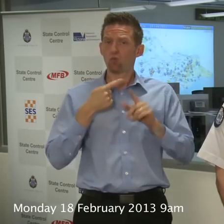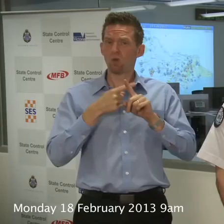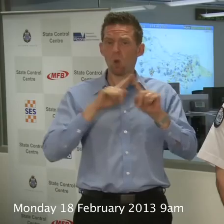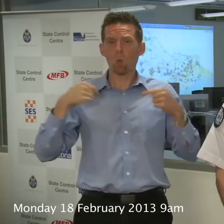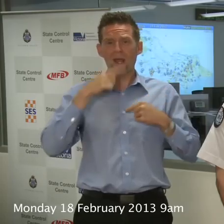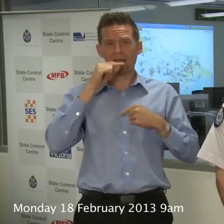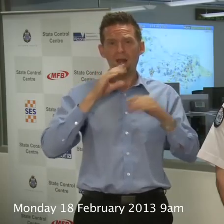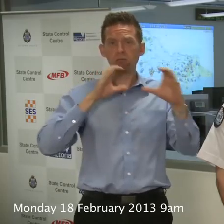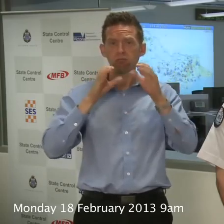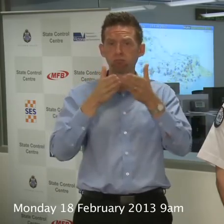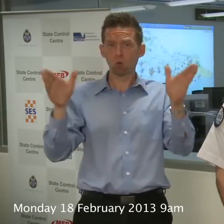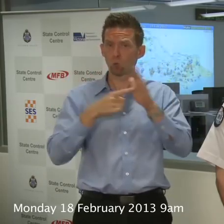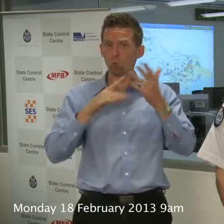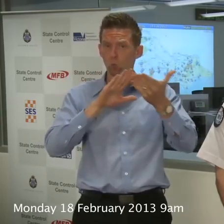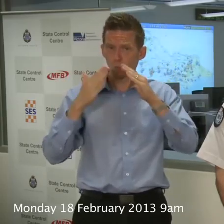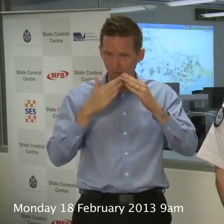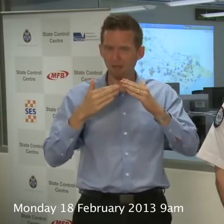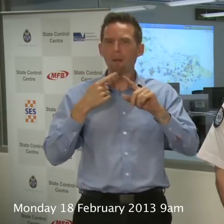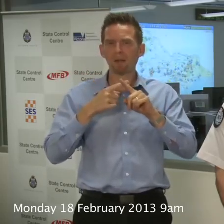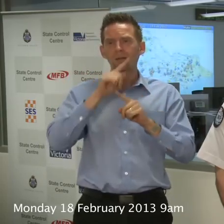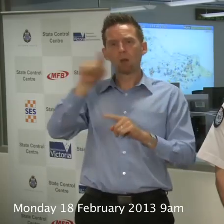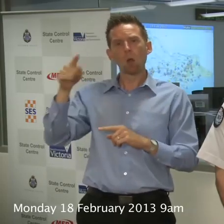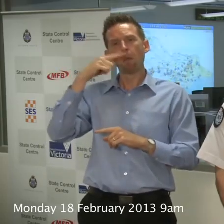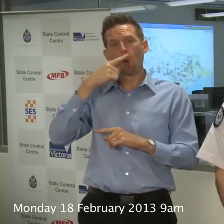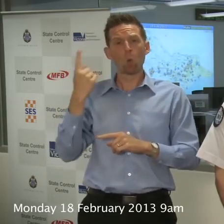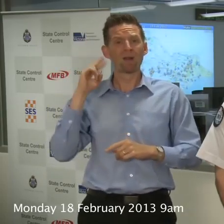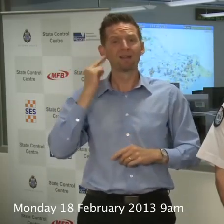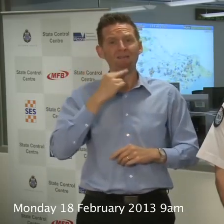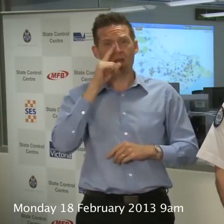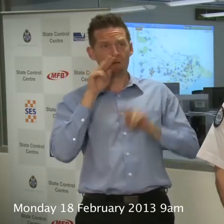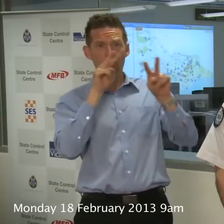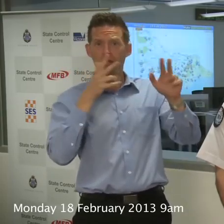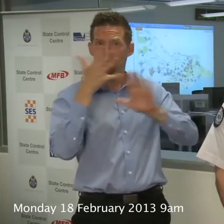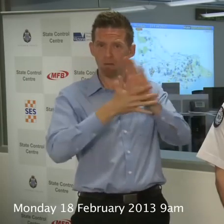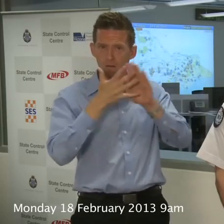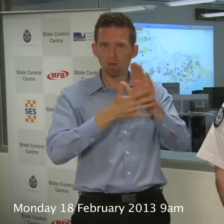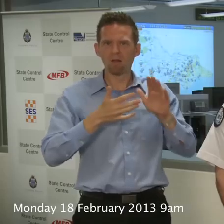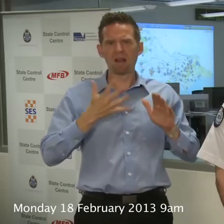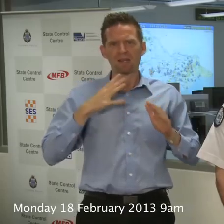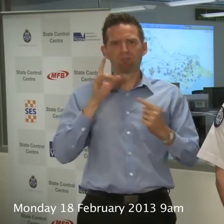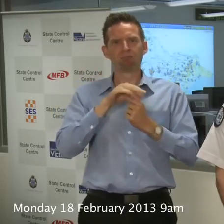communicate with a broader community and those that are deaf that need that level of support. So we welcome that.